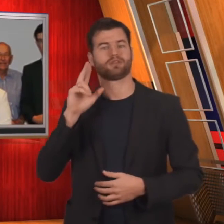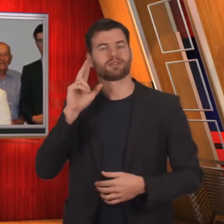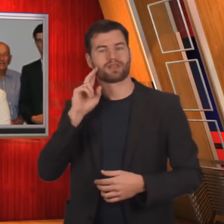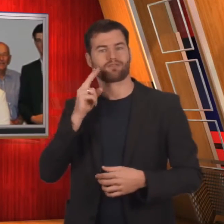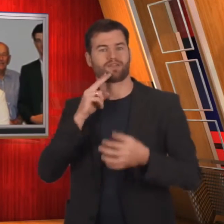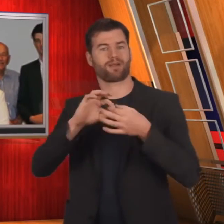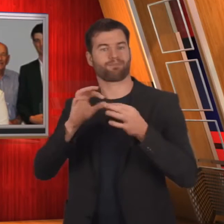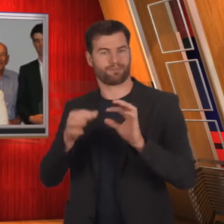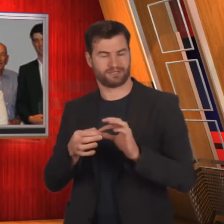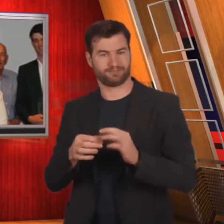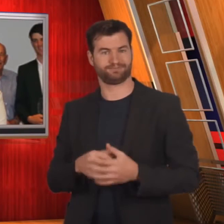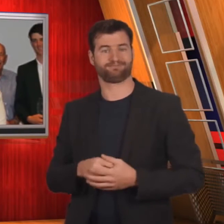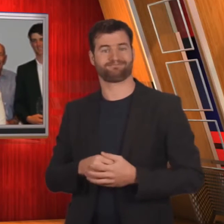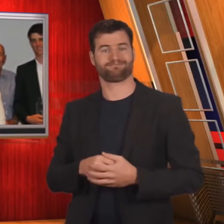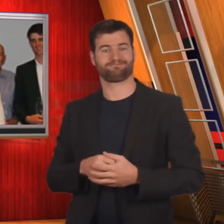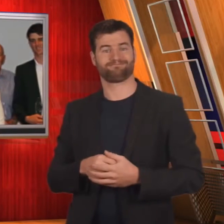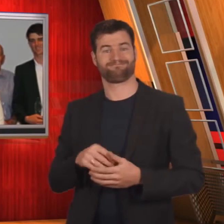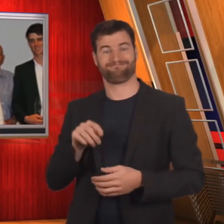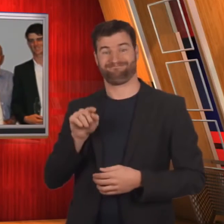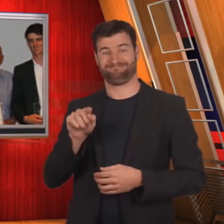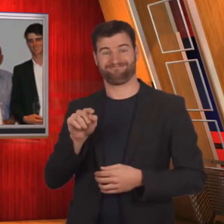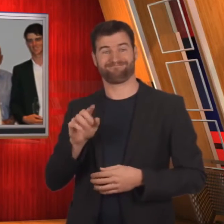the 2013 Deaflympics.